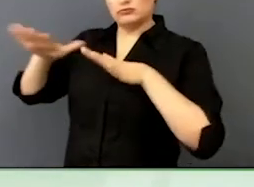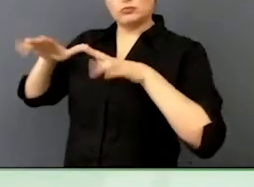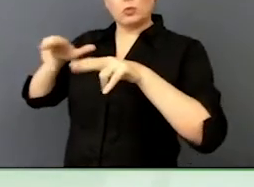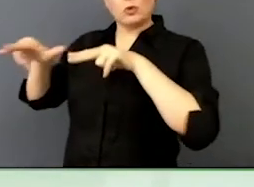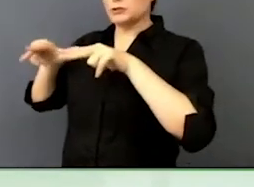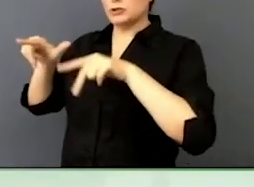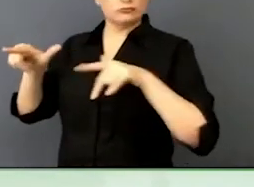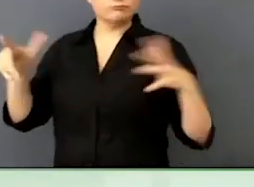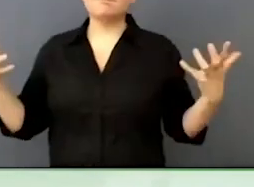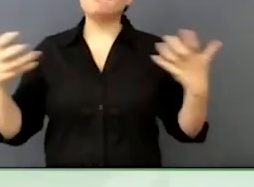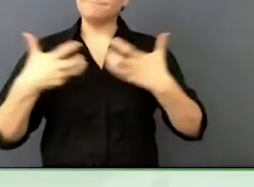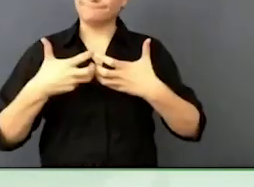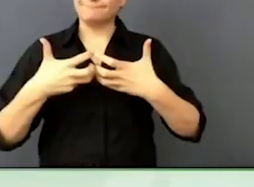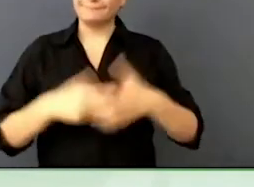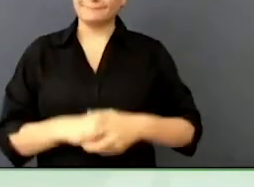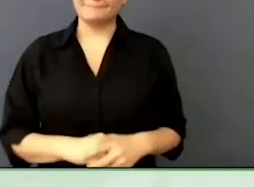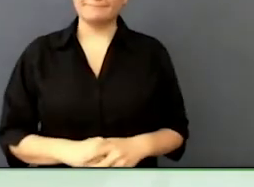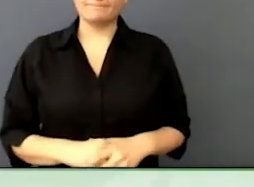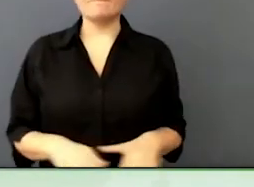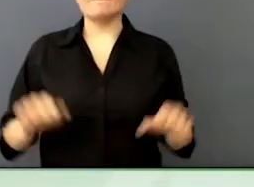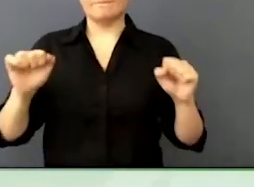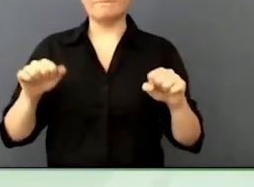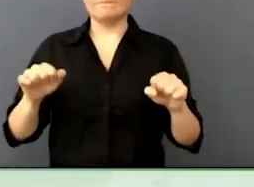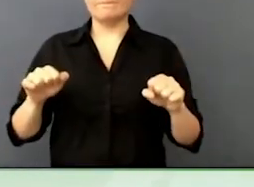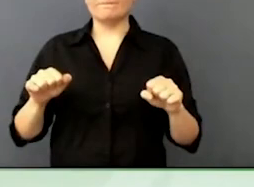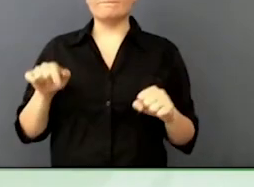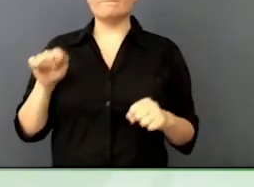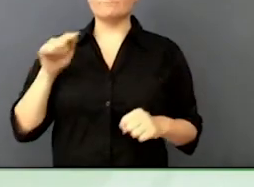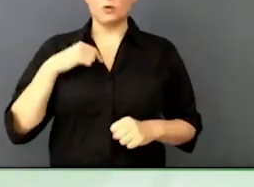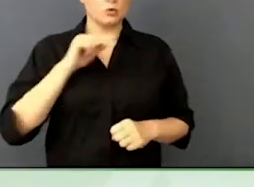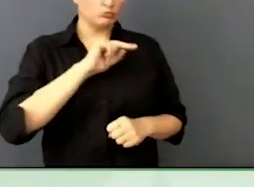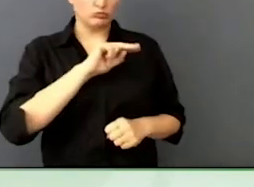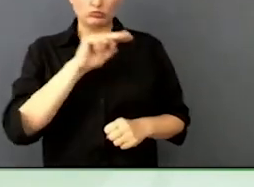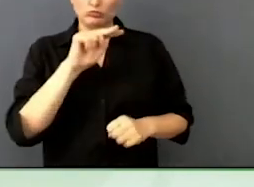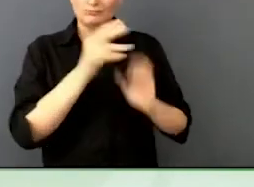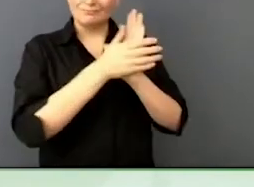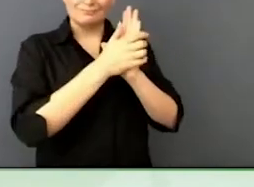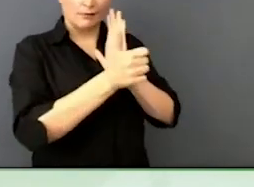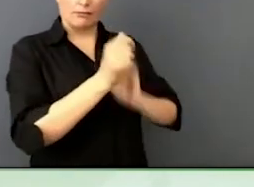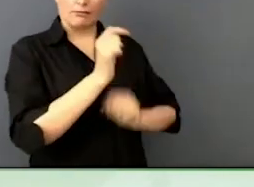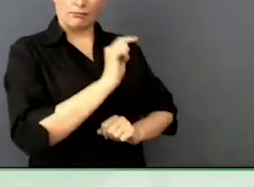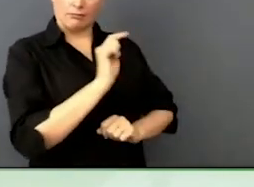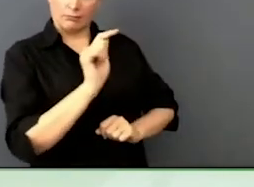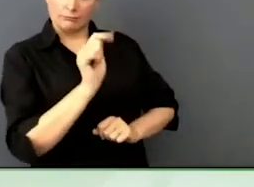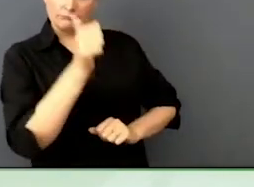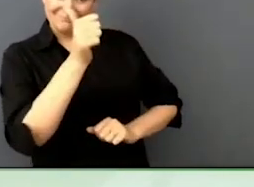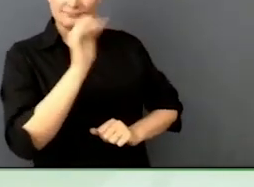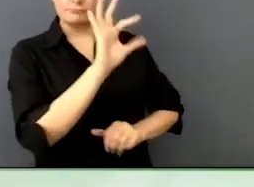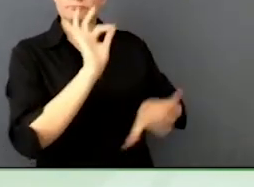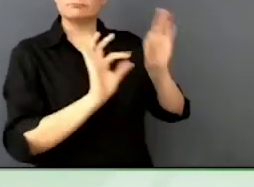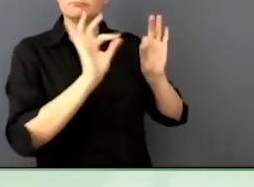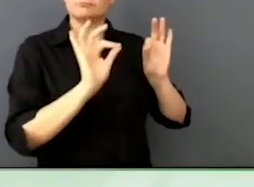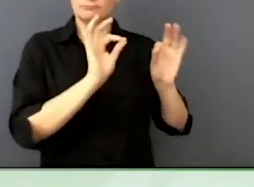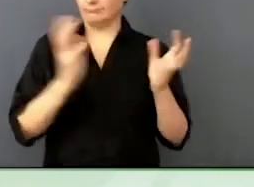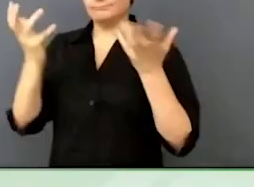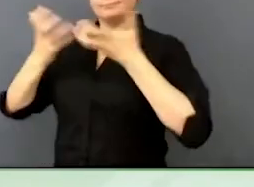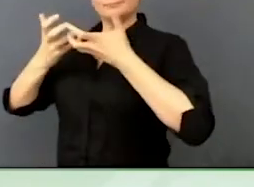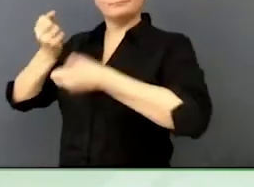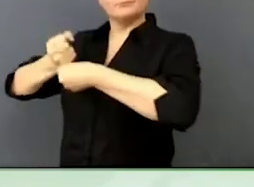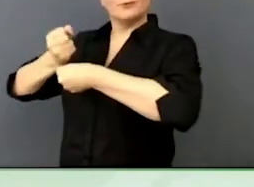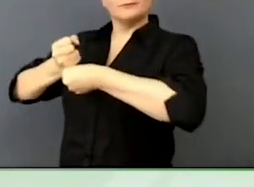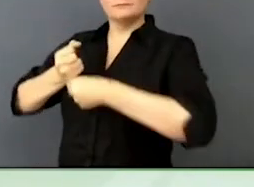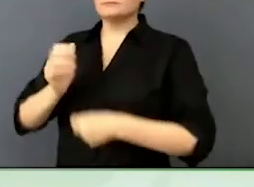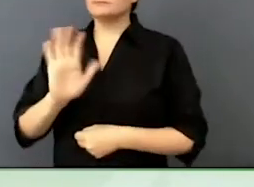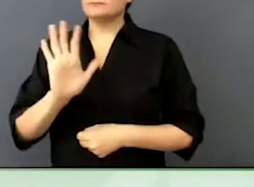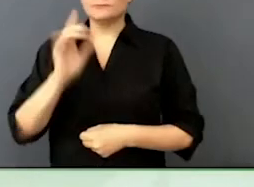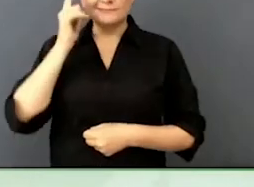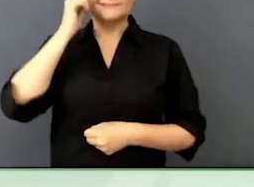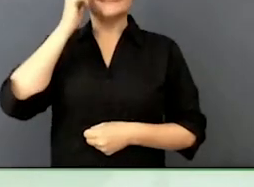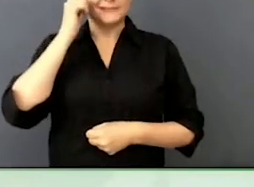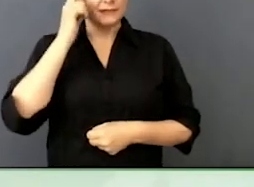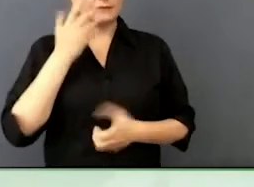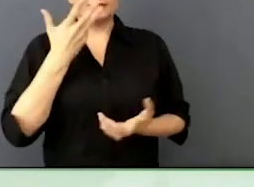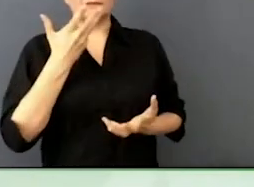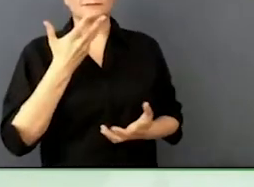If you cannot get distracted by stuff that is irrelevant, there are